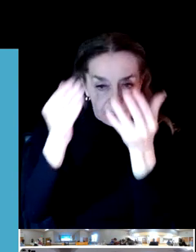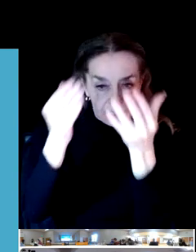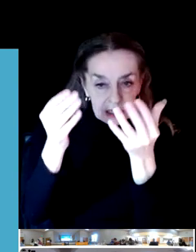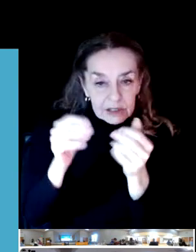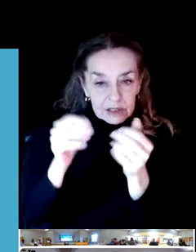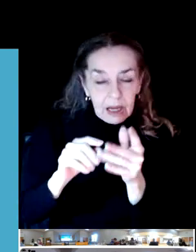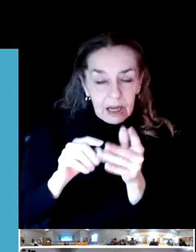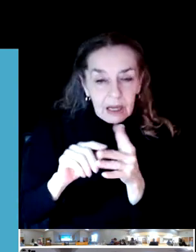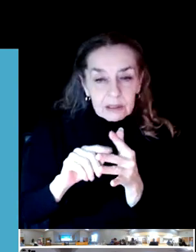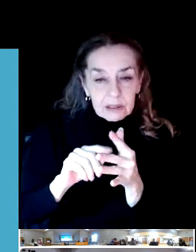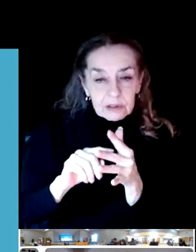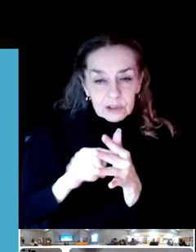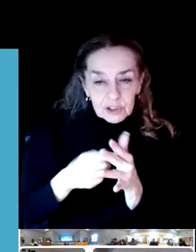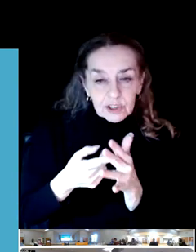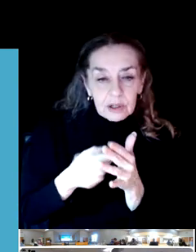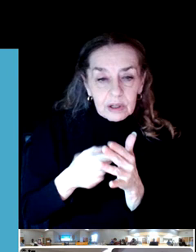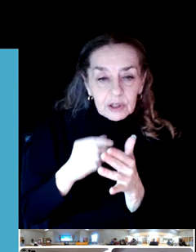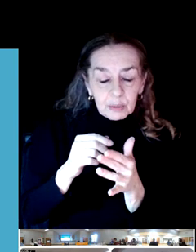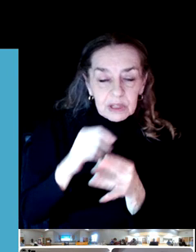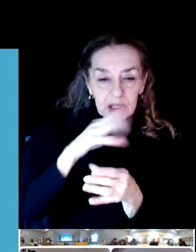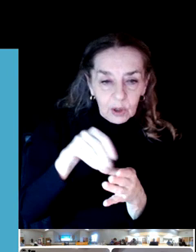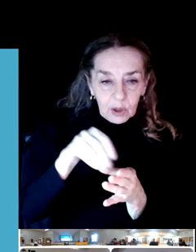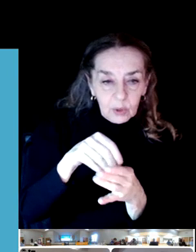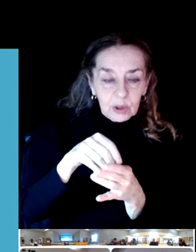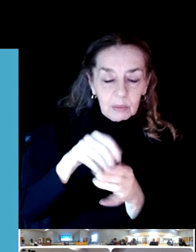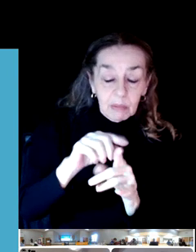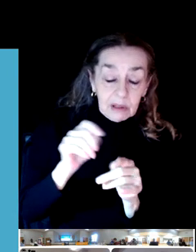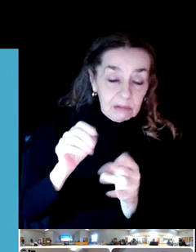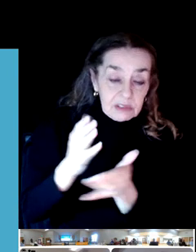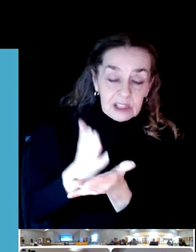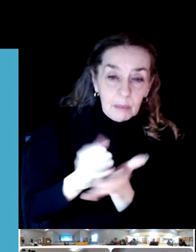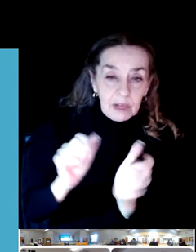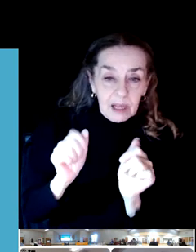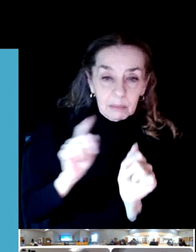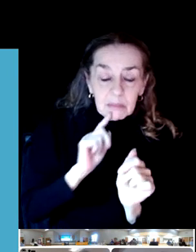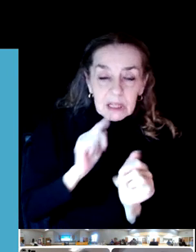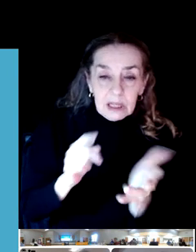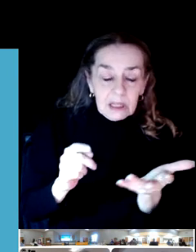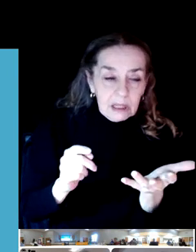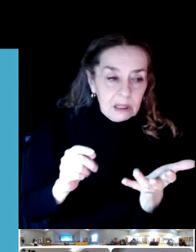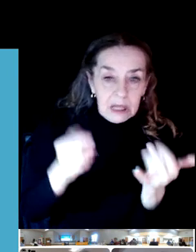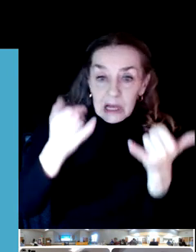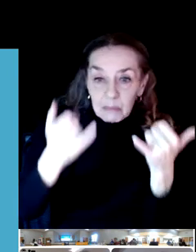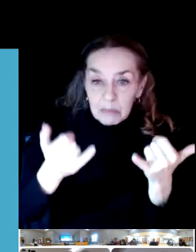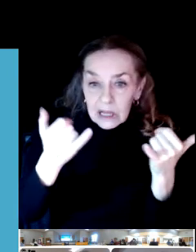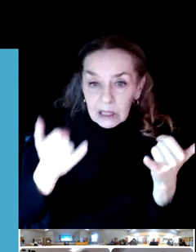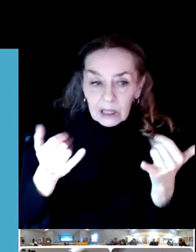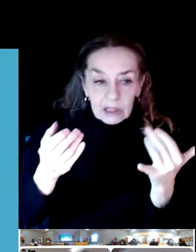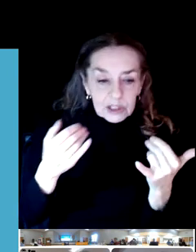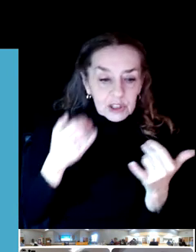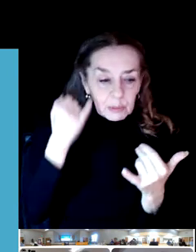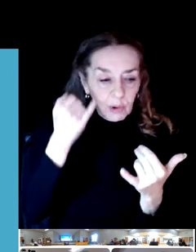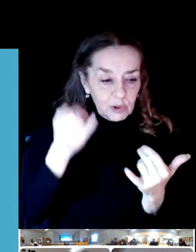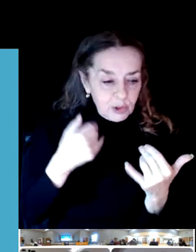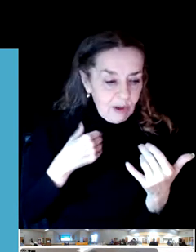for this plan. And that could be immediate, like, this park needs maintenance where you have a safety concern about another park. Or wouldn't it be